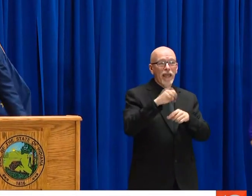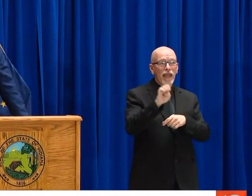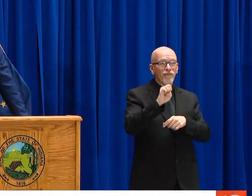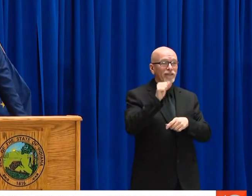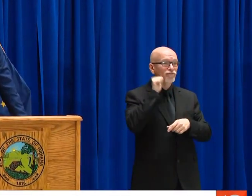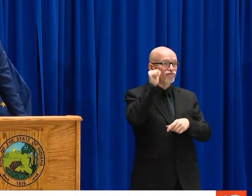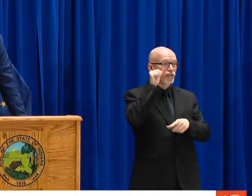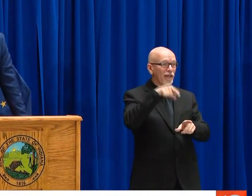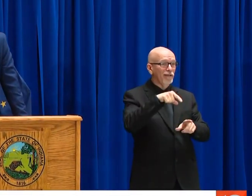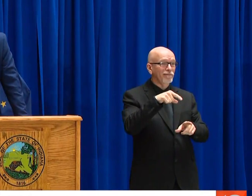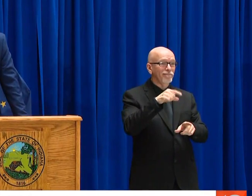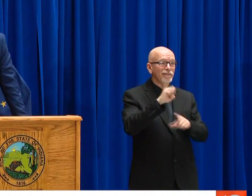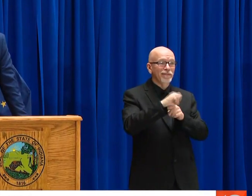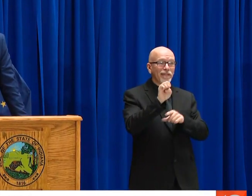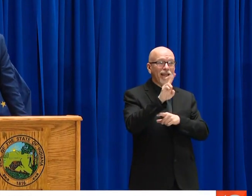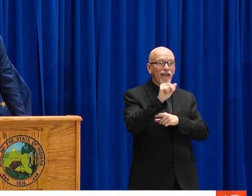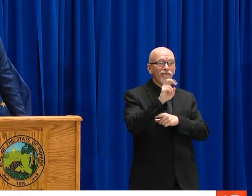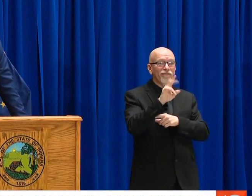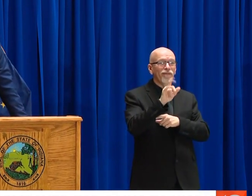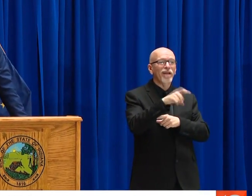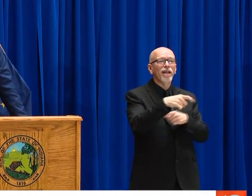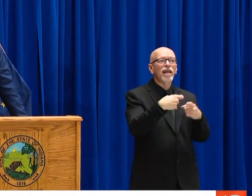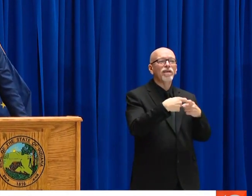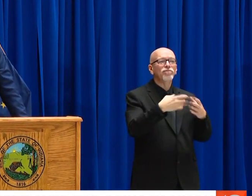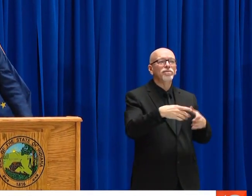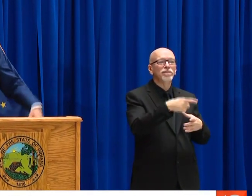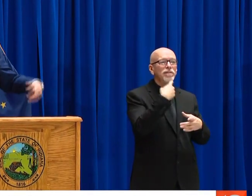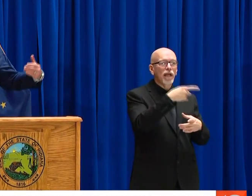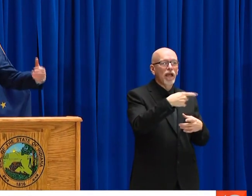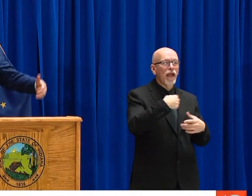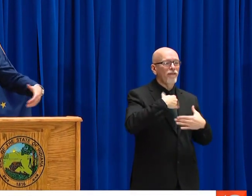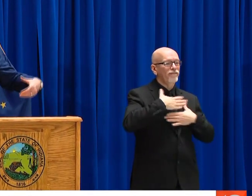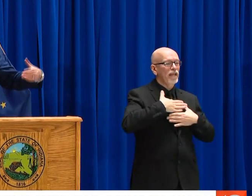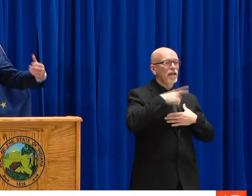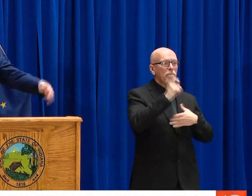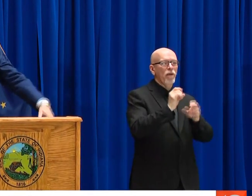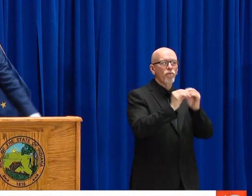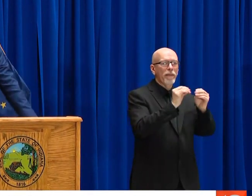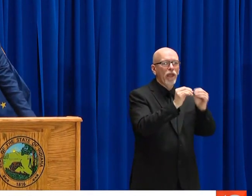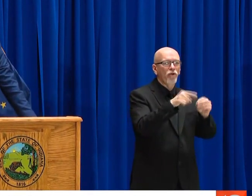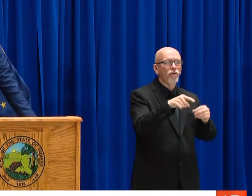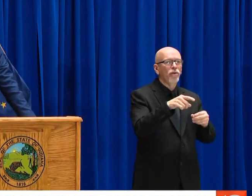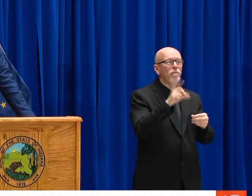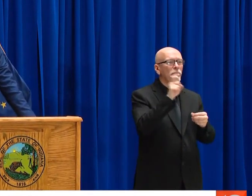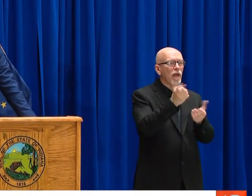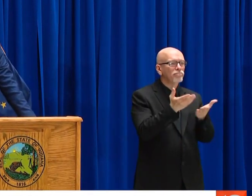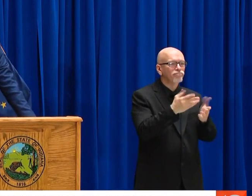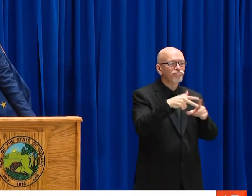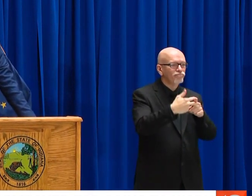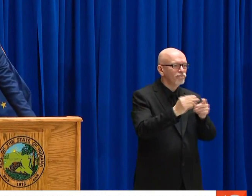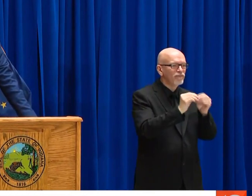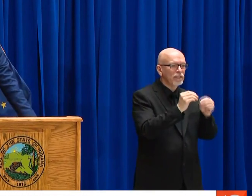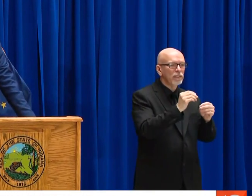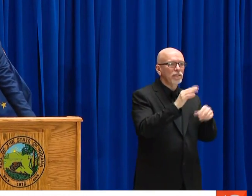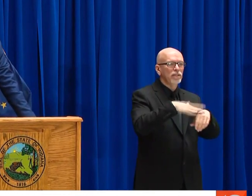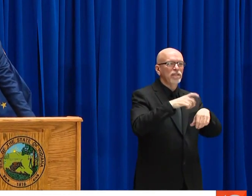AS WE PLAN FOR OUR SEARCH. THERE'S A COMPANY IN EVANSVILLE THAT STEPPED UP